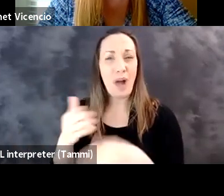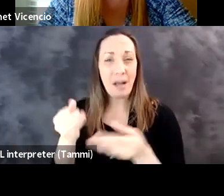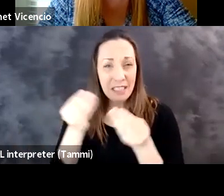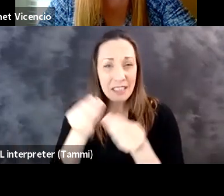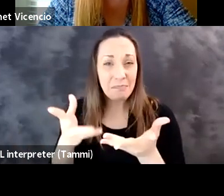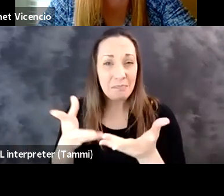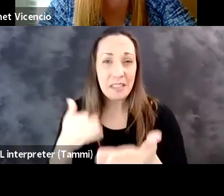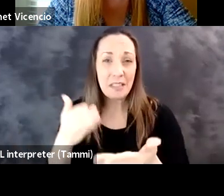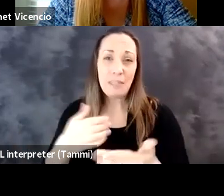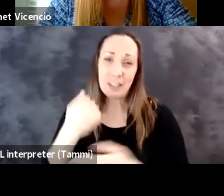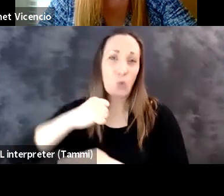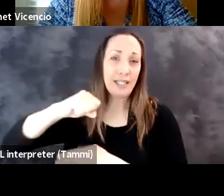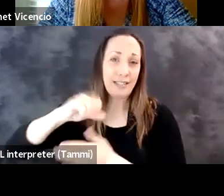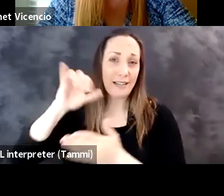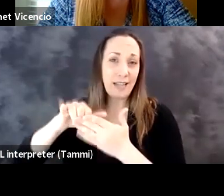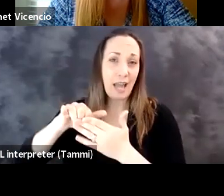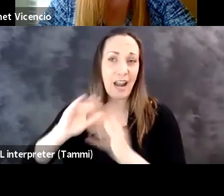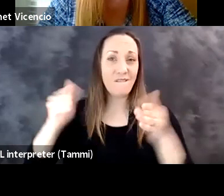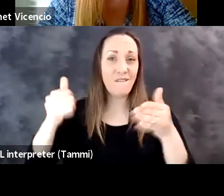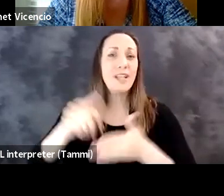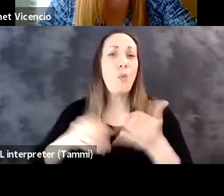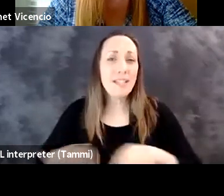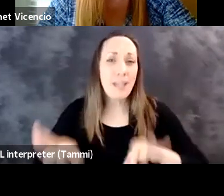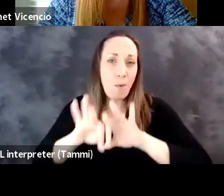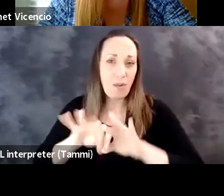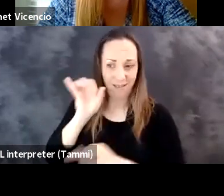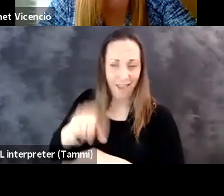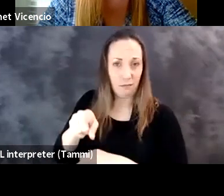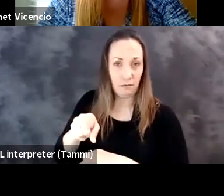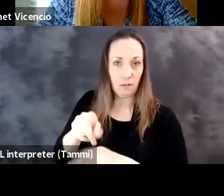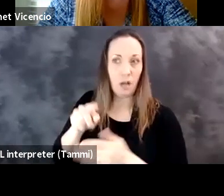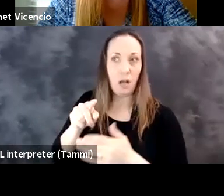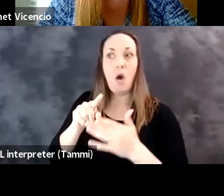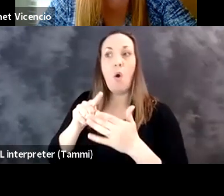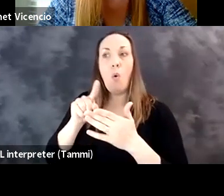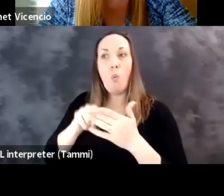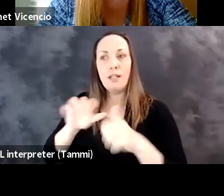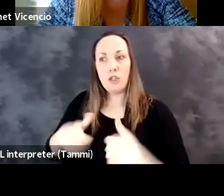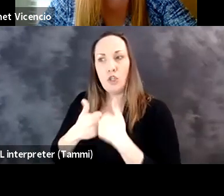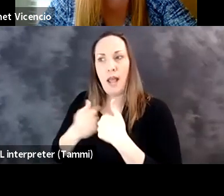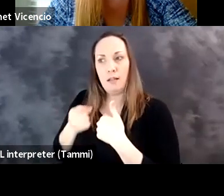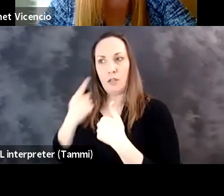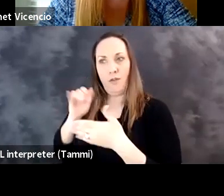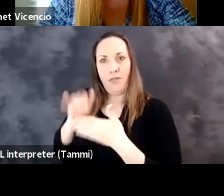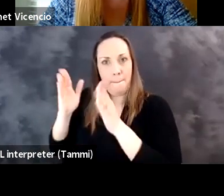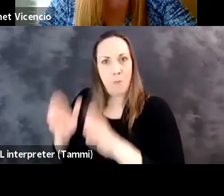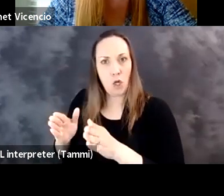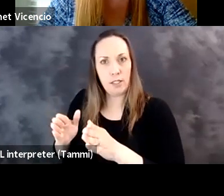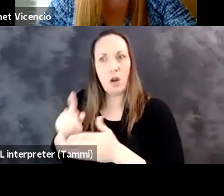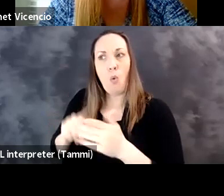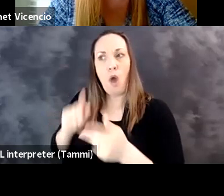So I would really suggest that we all resist this. And, again, we focus on what's important, what's important is what is